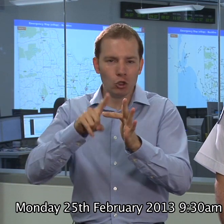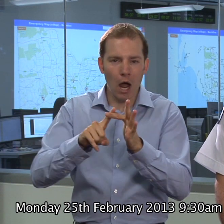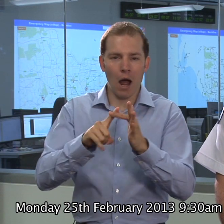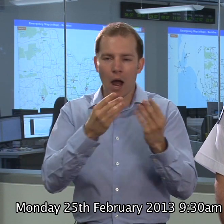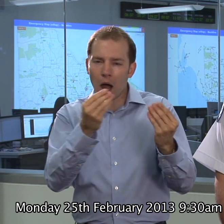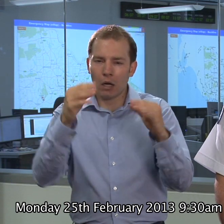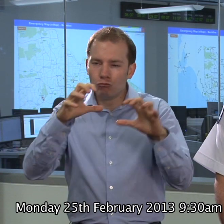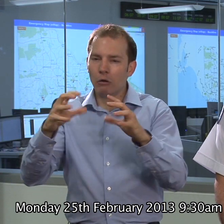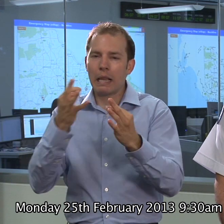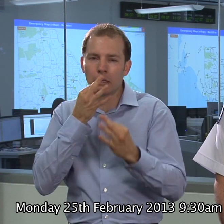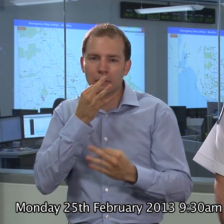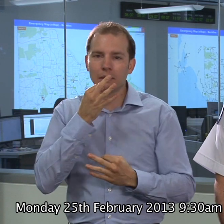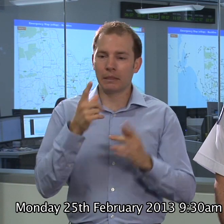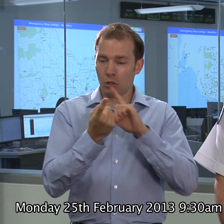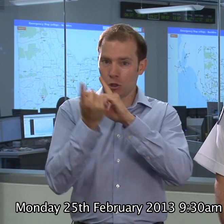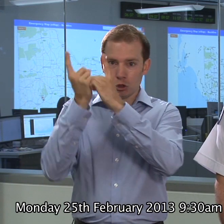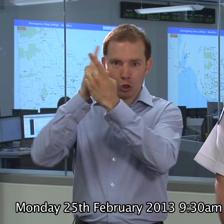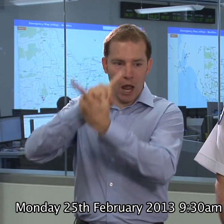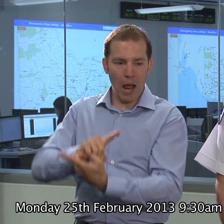But we haven't seen any change with the fuel conditions.